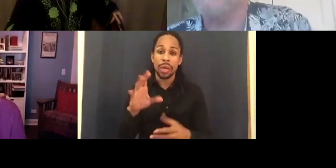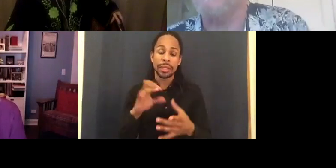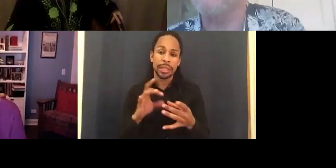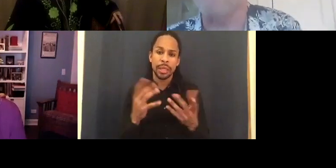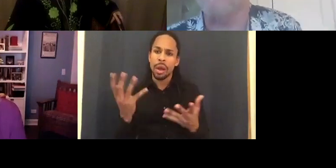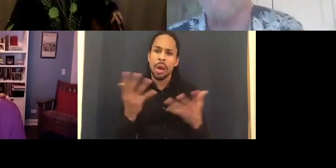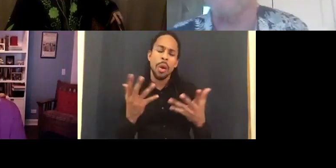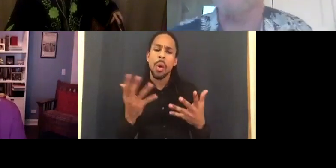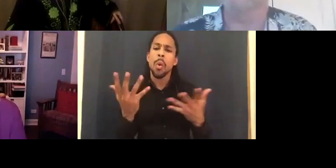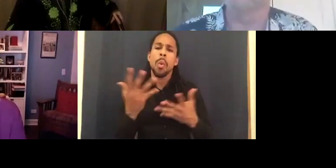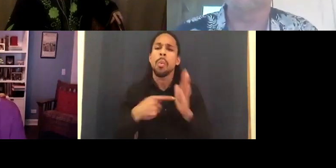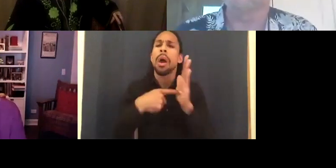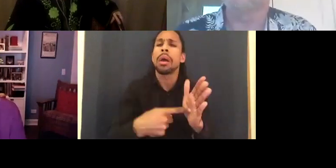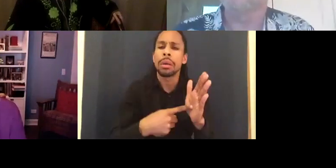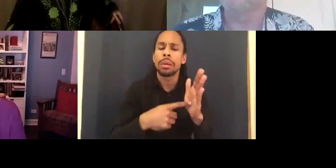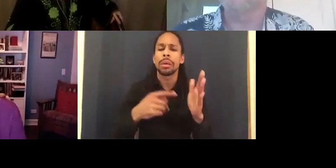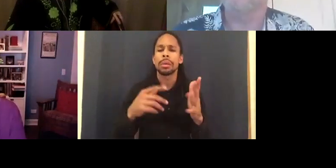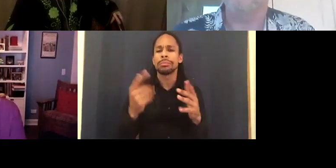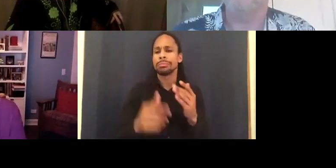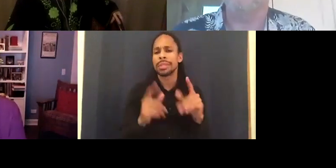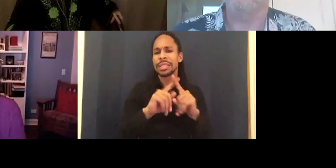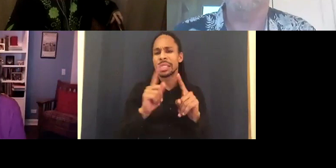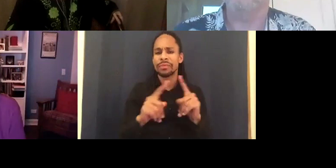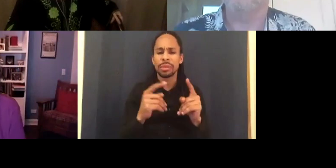in a disabled character? >> Susan Nussbaum: Hmm.